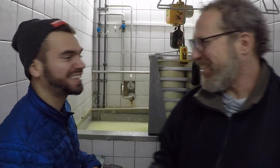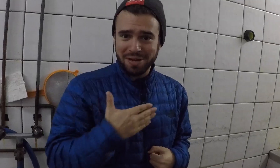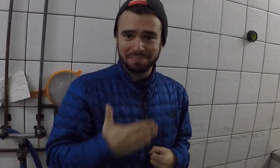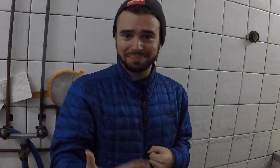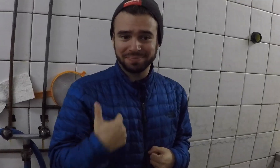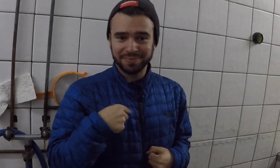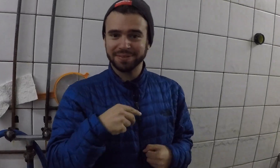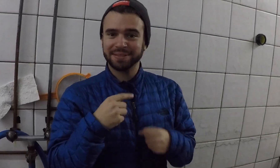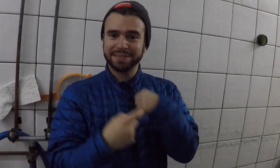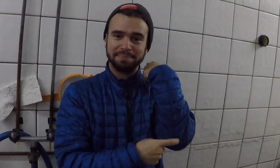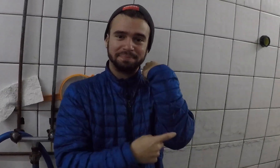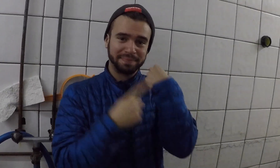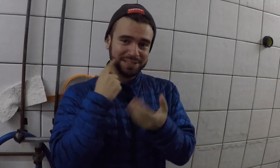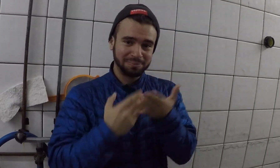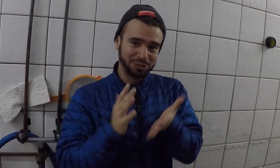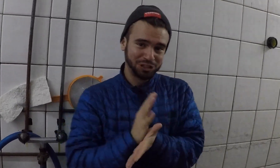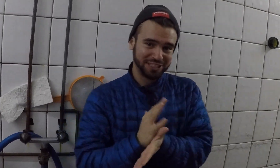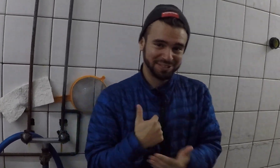I have to admit that I'm tempted to eat cheese now.